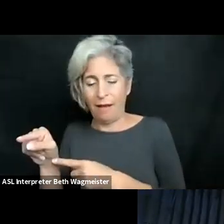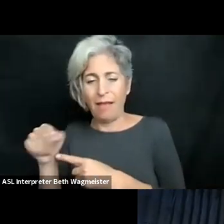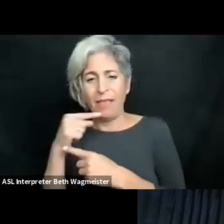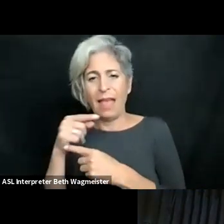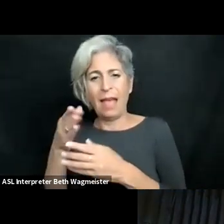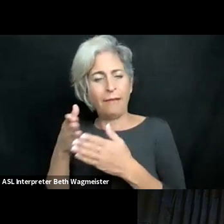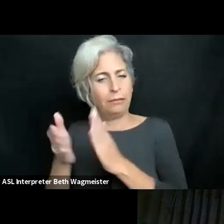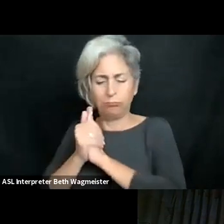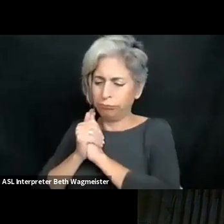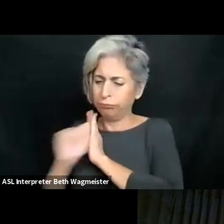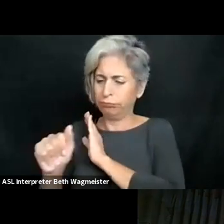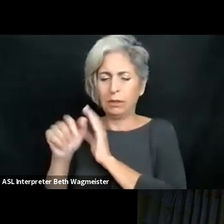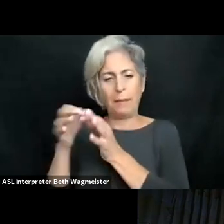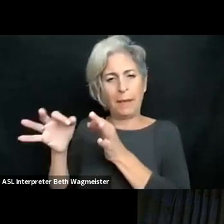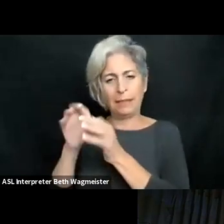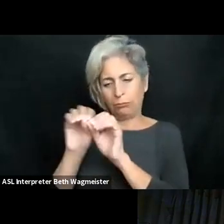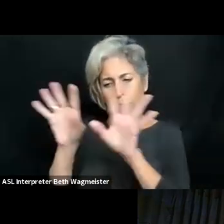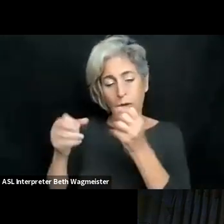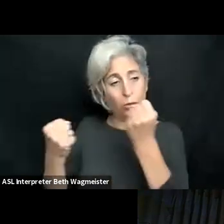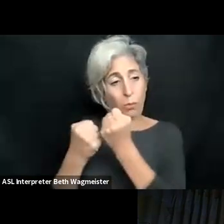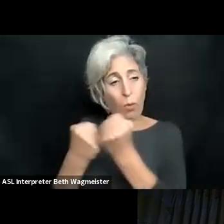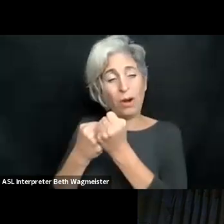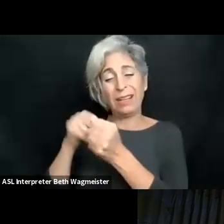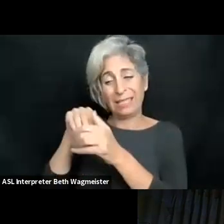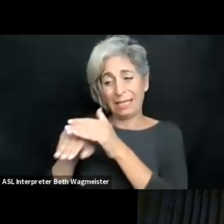or networks? >> Dena Ahmed Al-Thani:Sur e. So